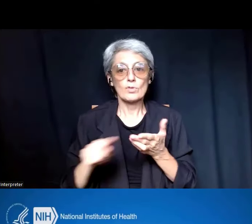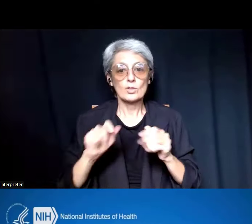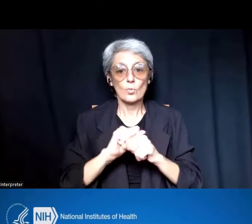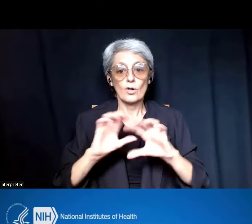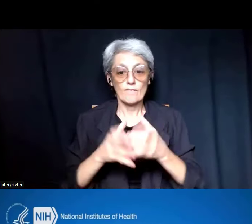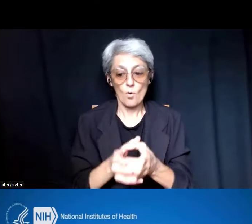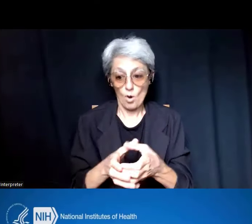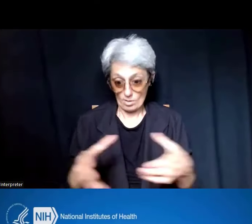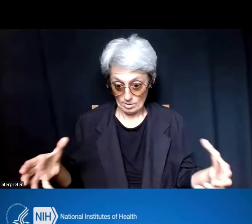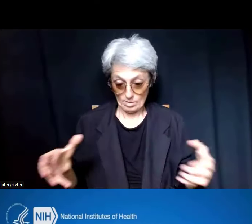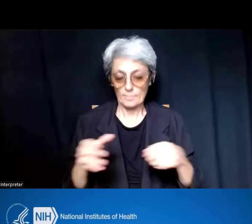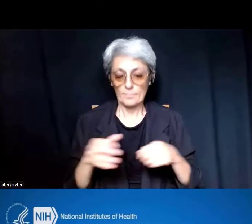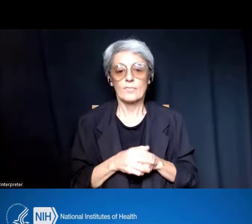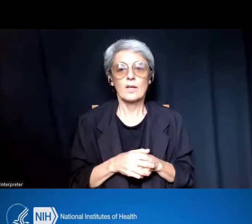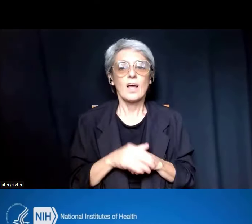started several years ago.